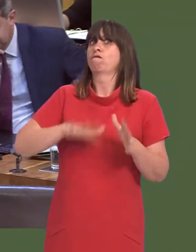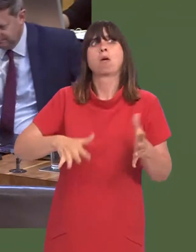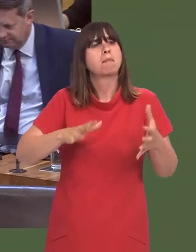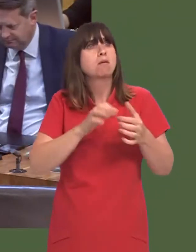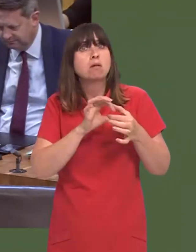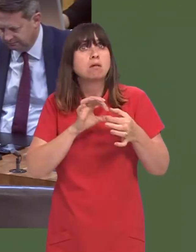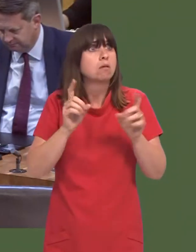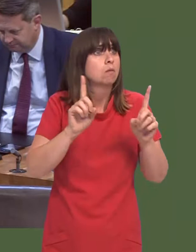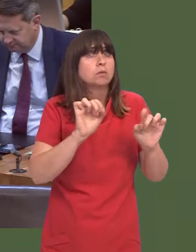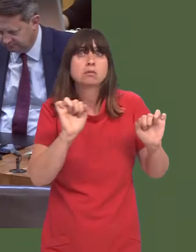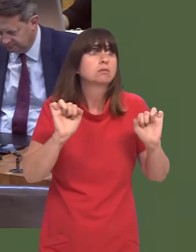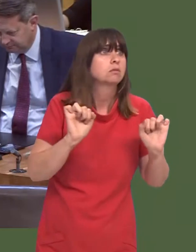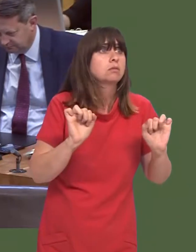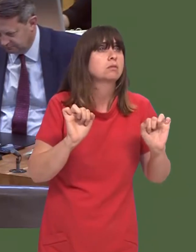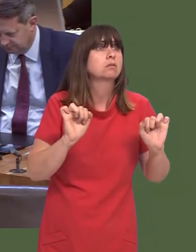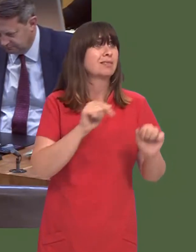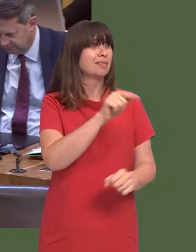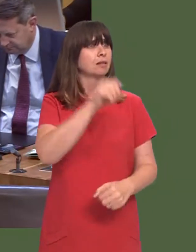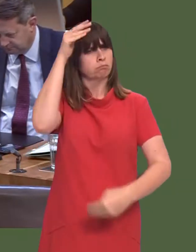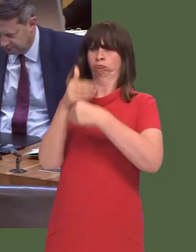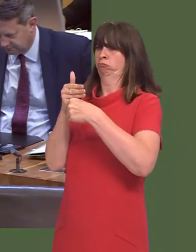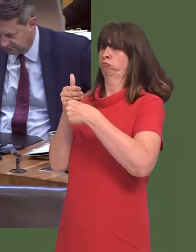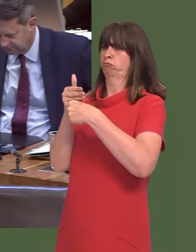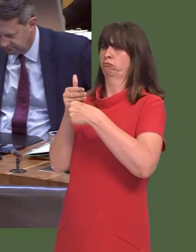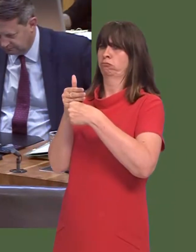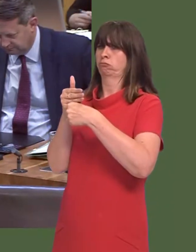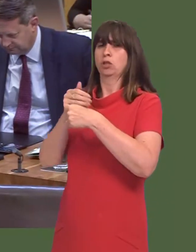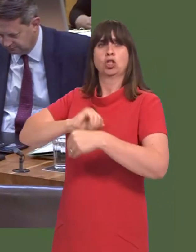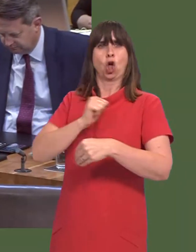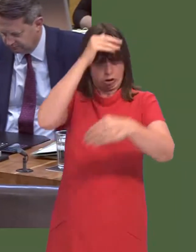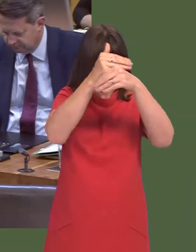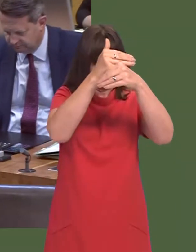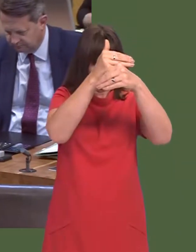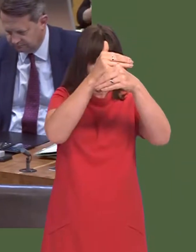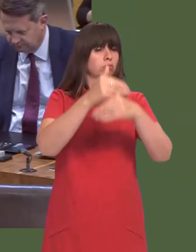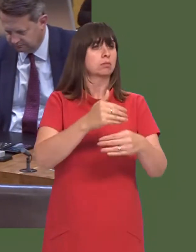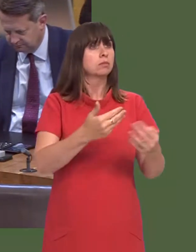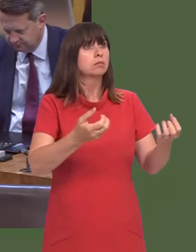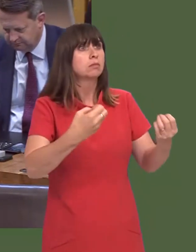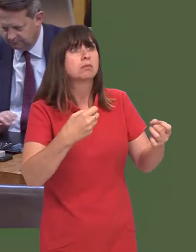But, unfortunately, we canít even get to that point because the UK Government at the moment has shut up shop to ourselves and Scotland.